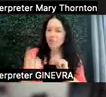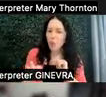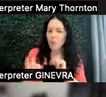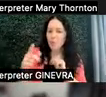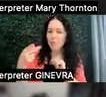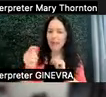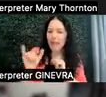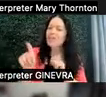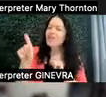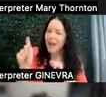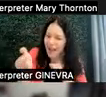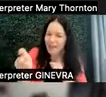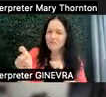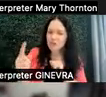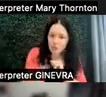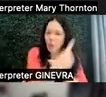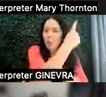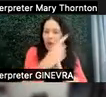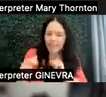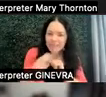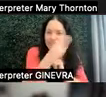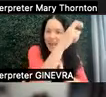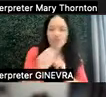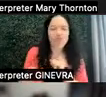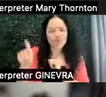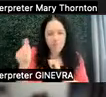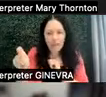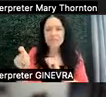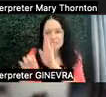or you have to take the stairs, or you have to take the elevator, these are